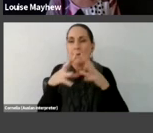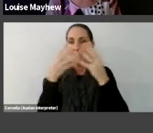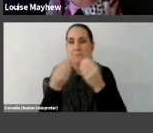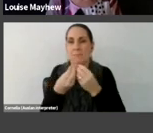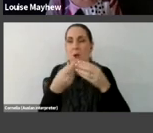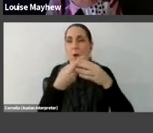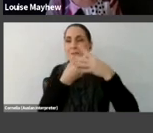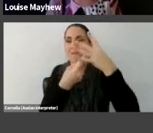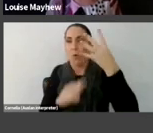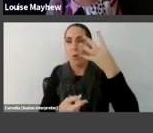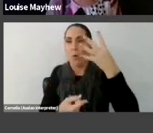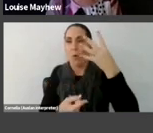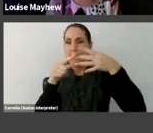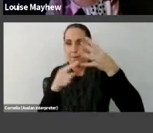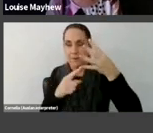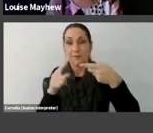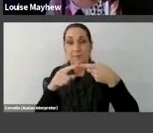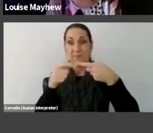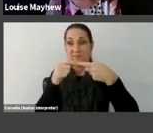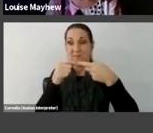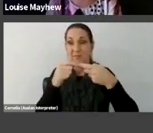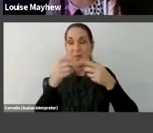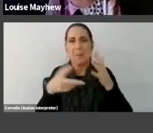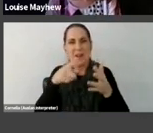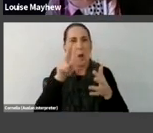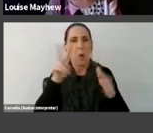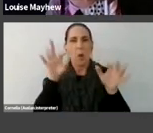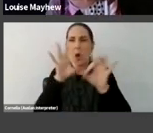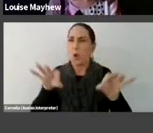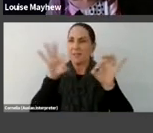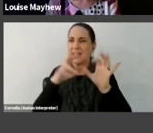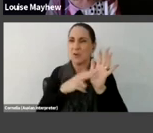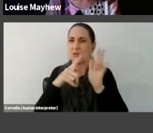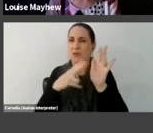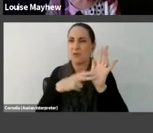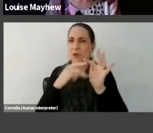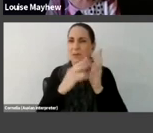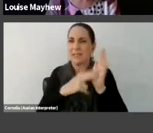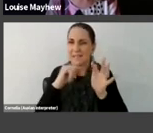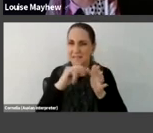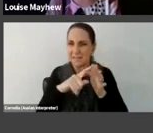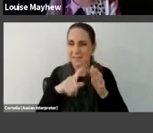starting with the art of nonsense, moving on to brilliant and beautiful